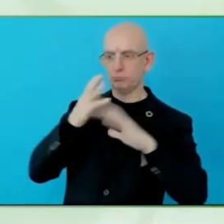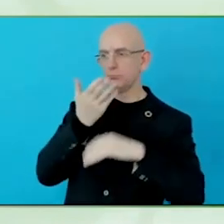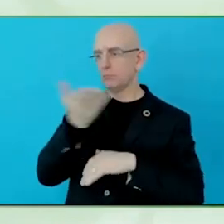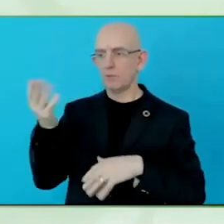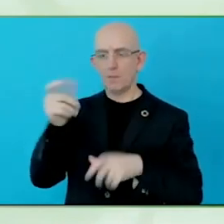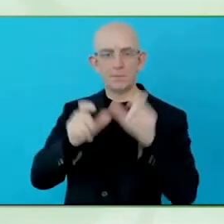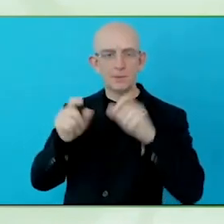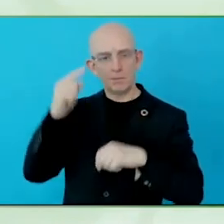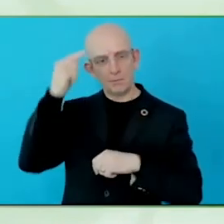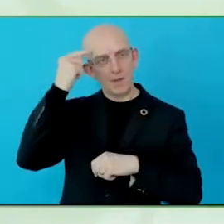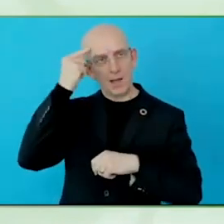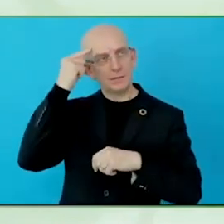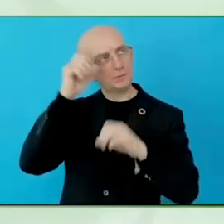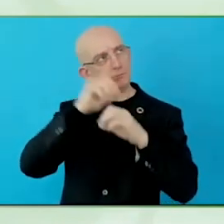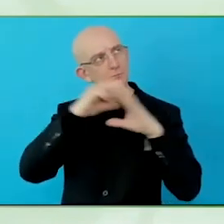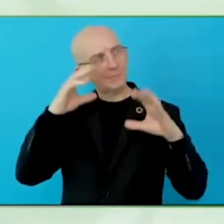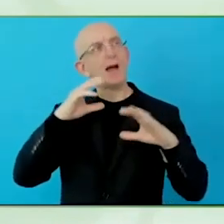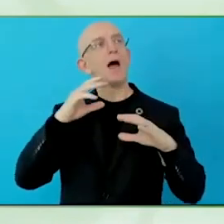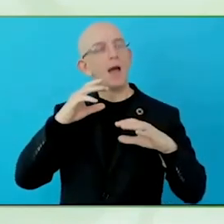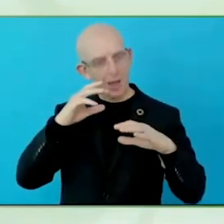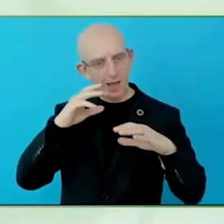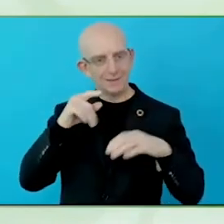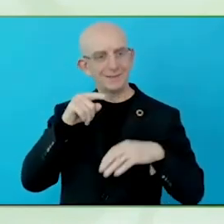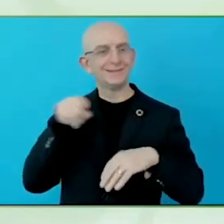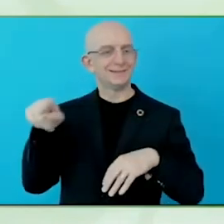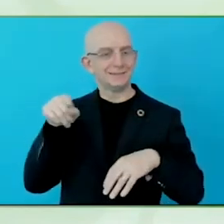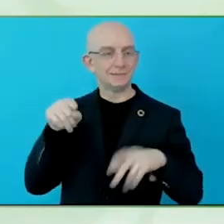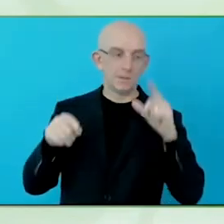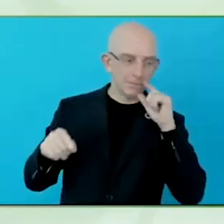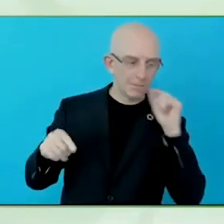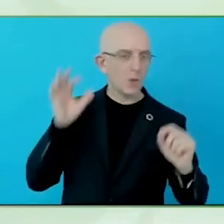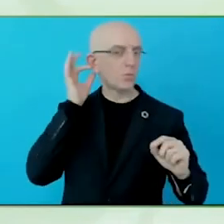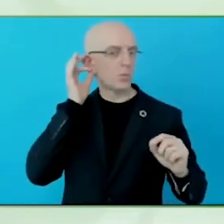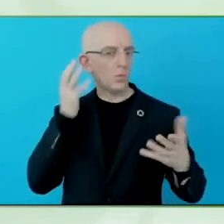We believe in human rights, that every human being has rights and